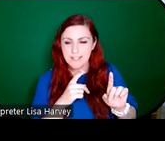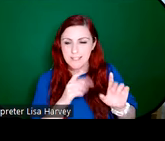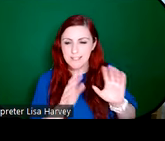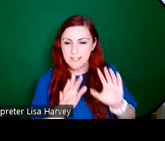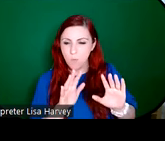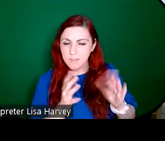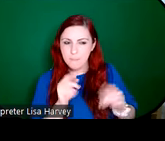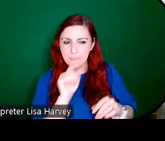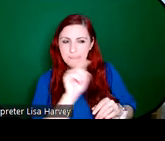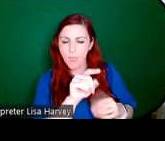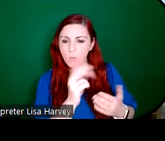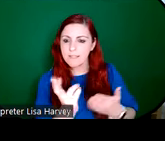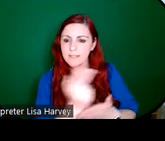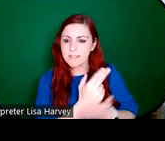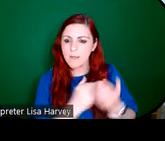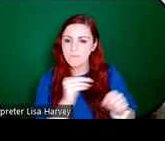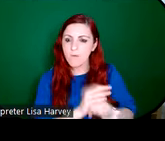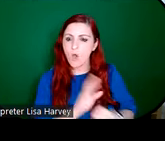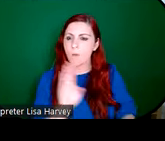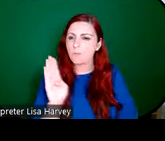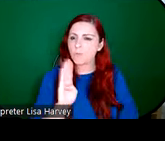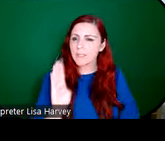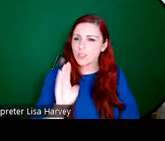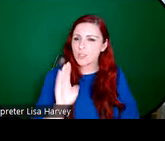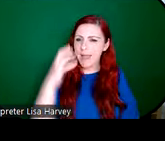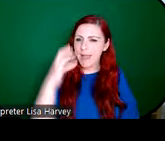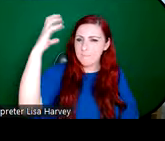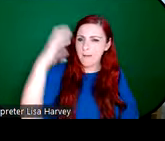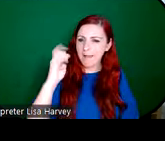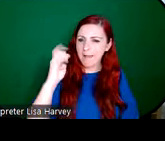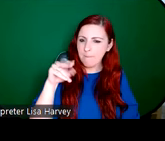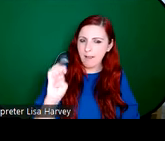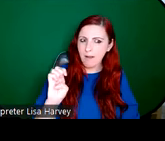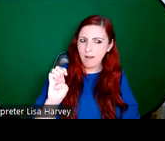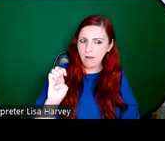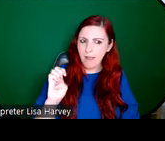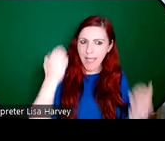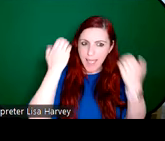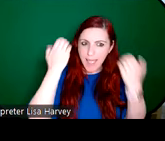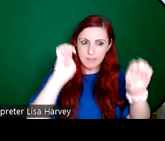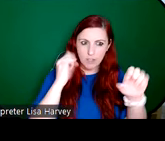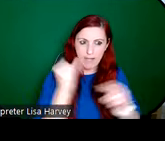designed for the British Empire exhibition in Wembley 1924. So this exhibition